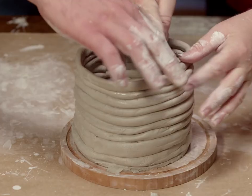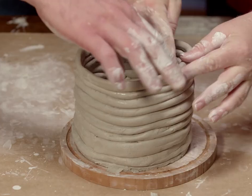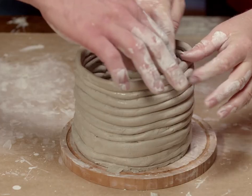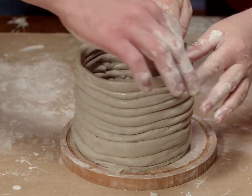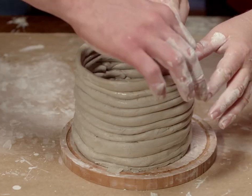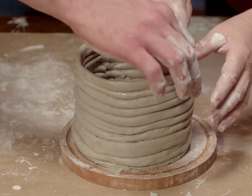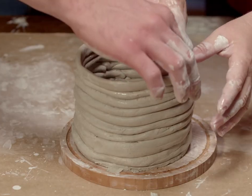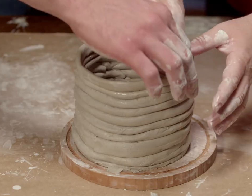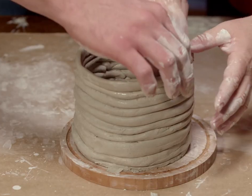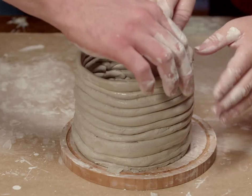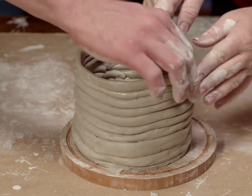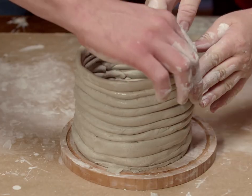Smooth.